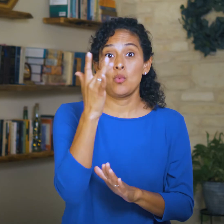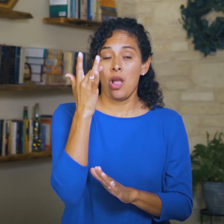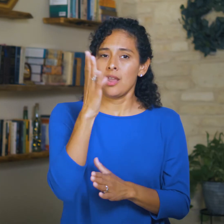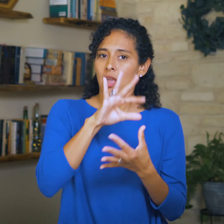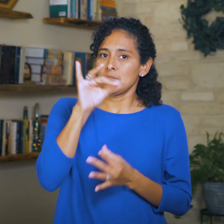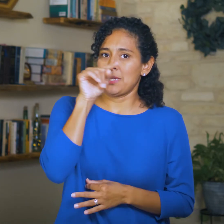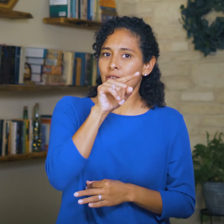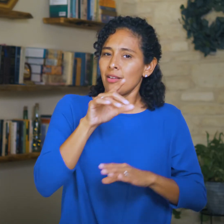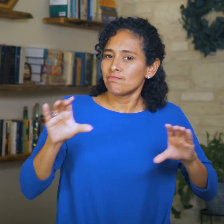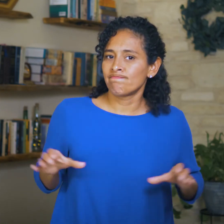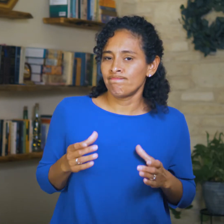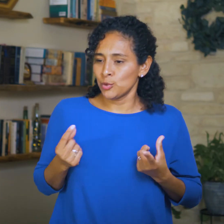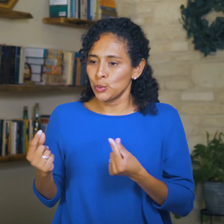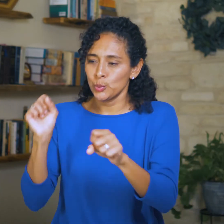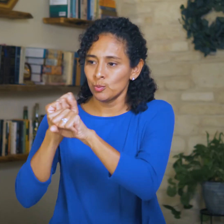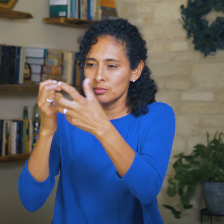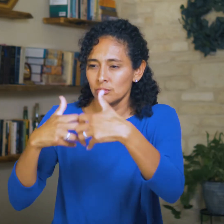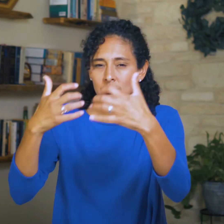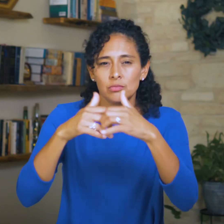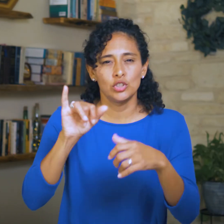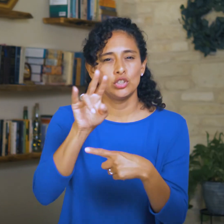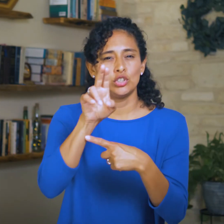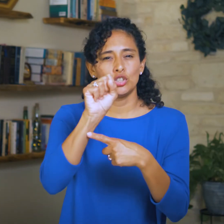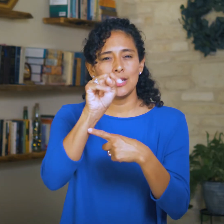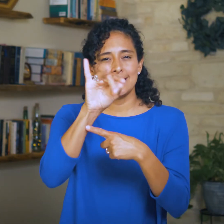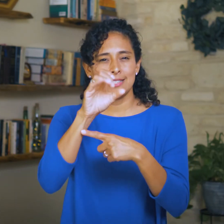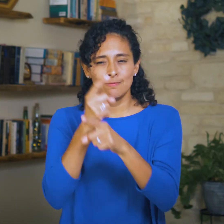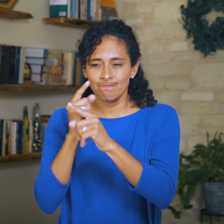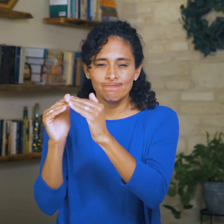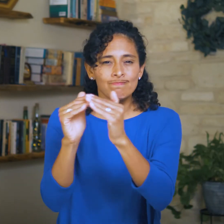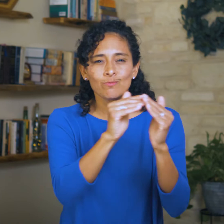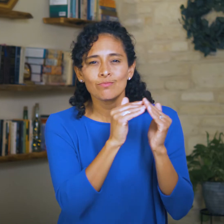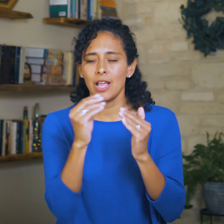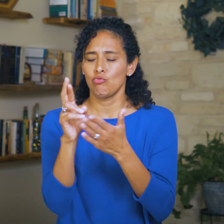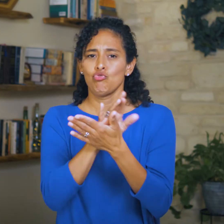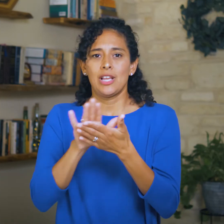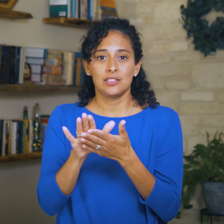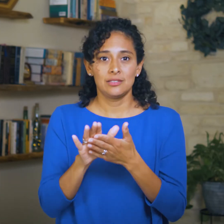because the active presence of God’s Spirit brings justice and righteousness.